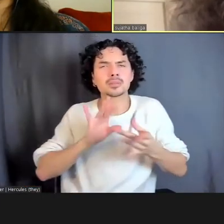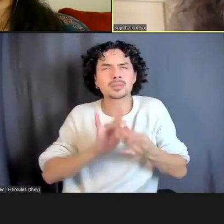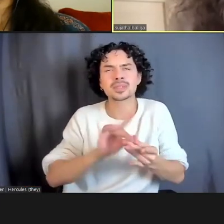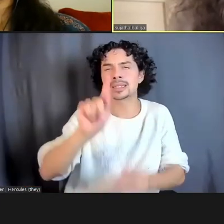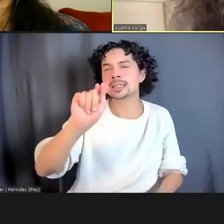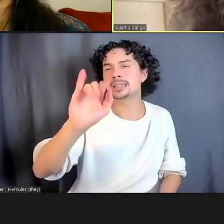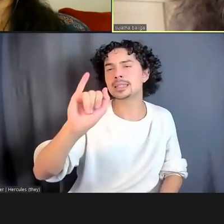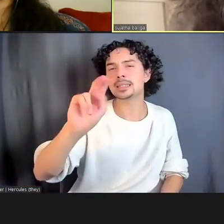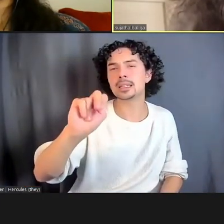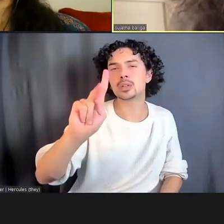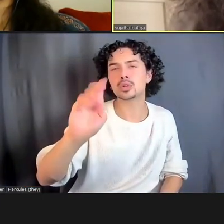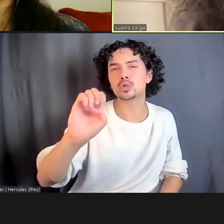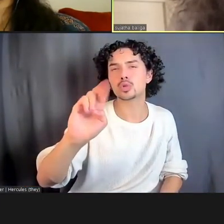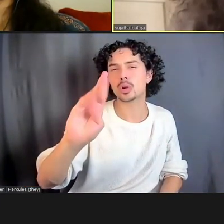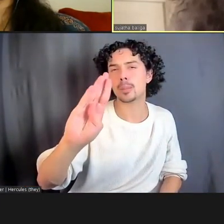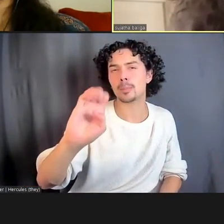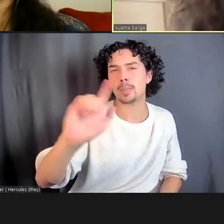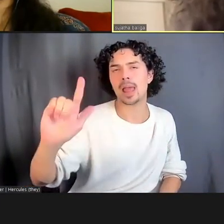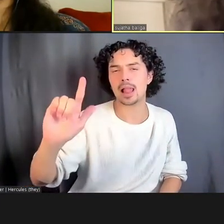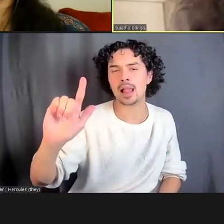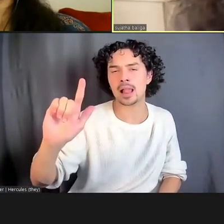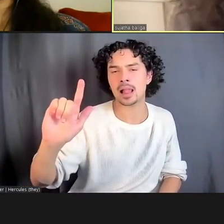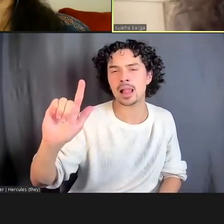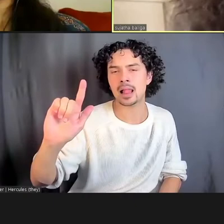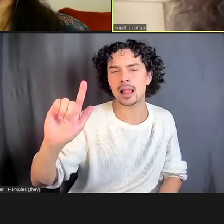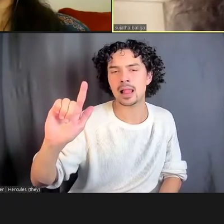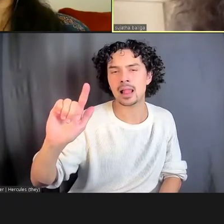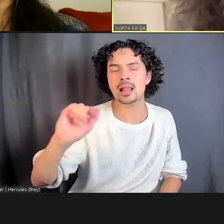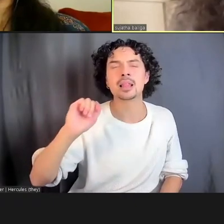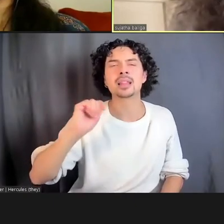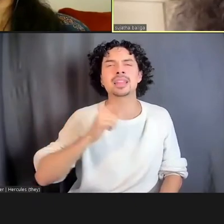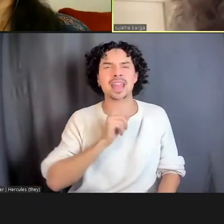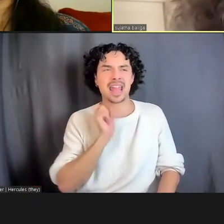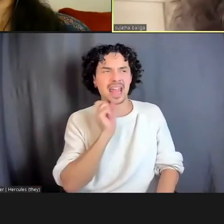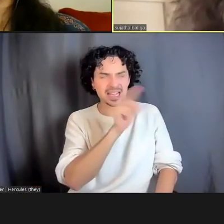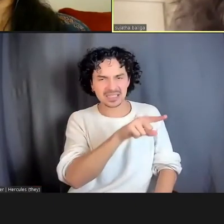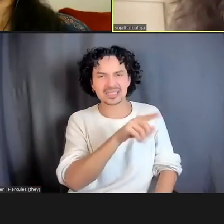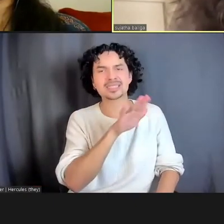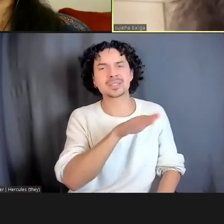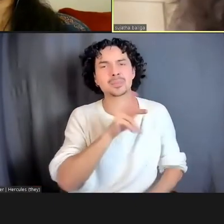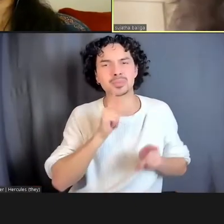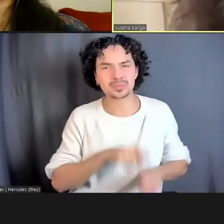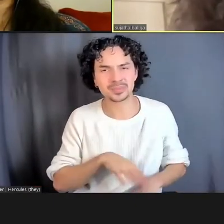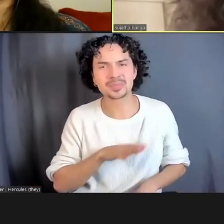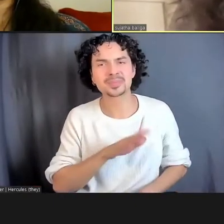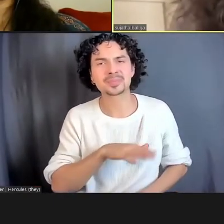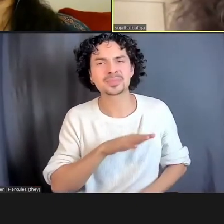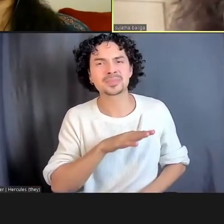and she asked this young man, who had at some point disclosed that he felt that... somebody was asking him like, "What are you good at? Instead of